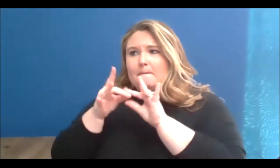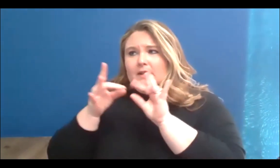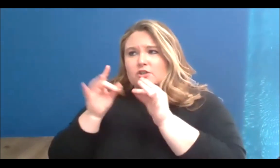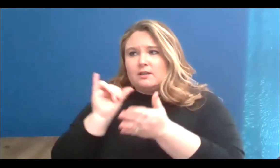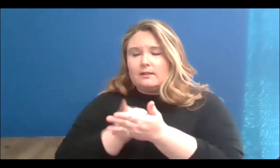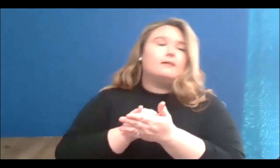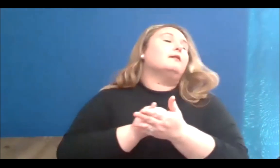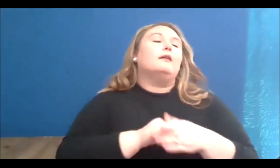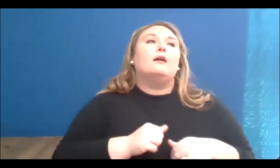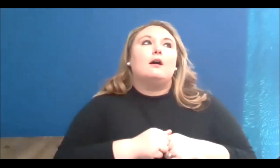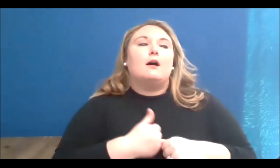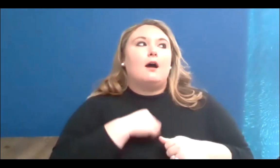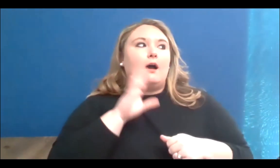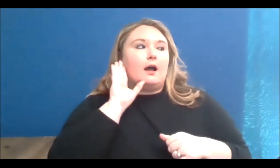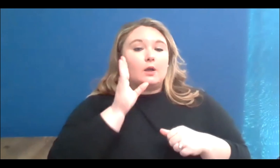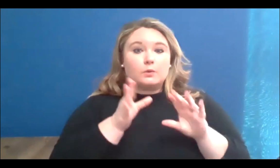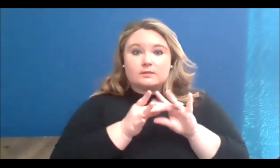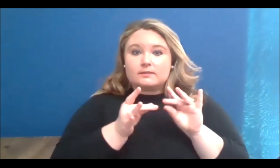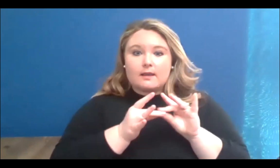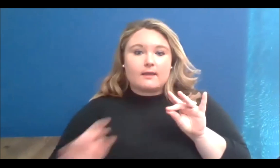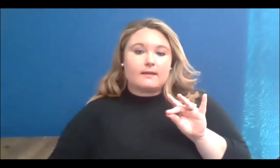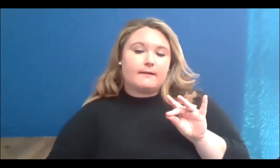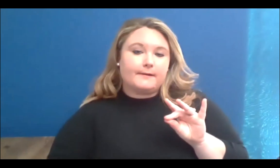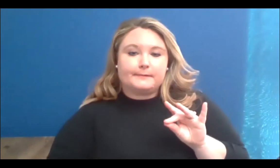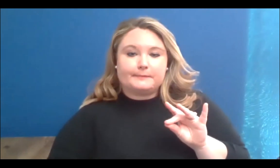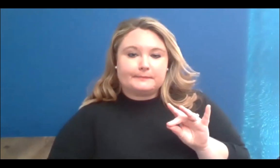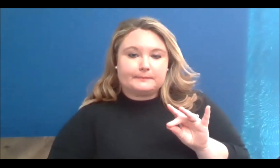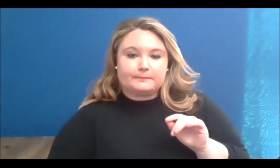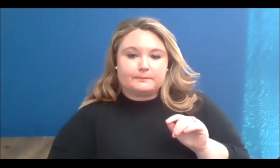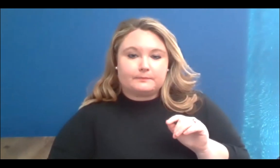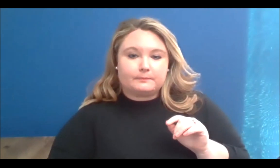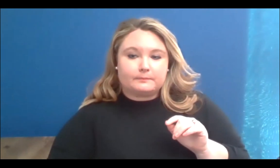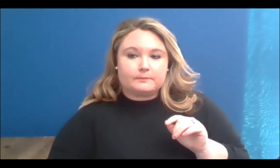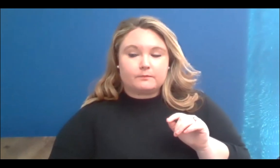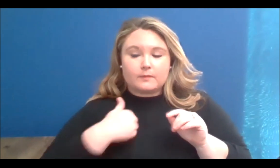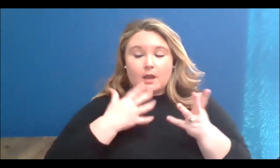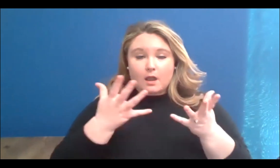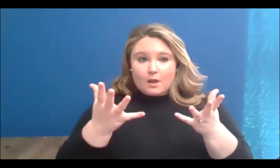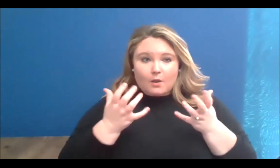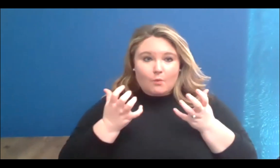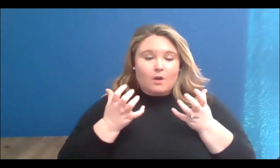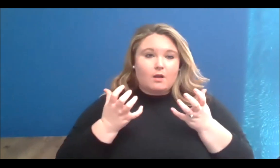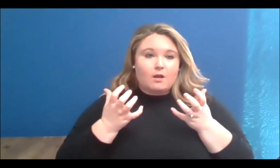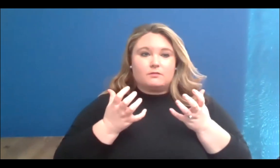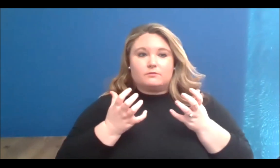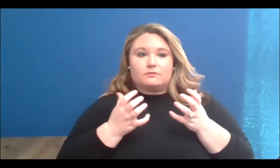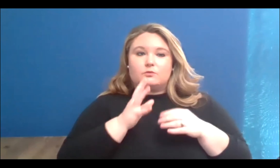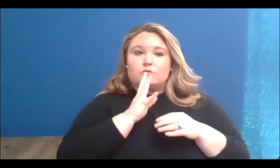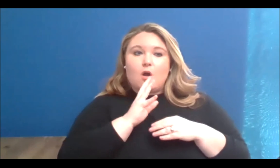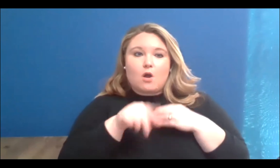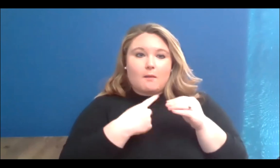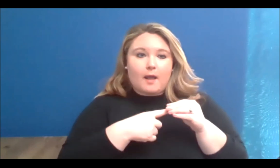just say, you know, I wanna shout out the tiny house shelters that that man Matthew